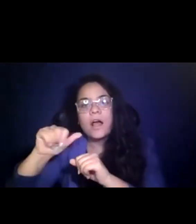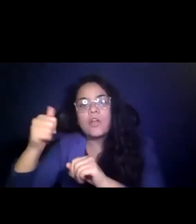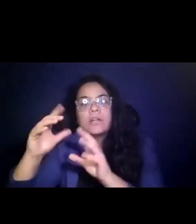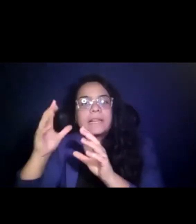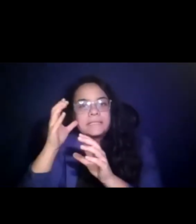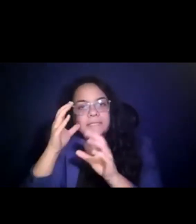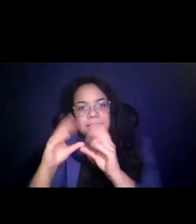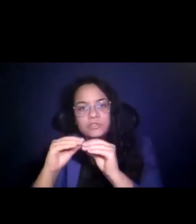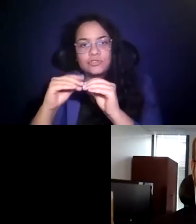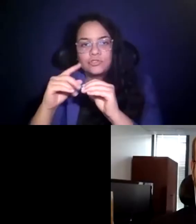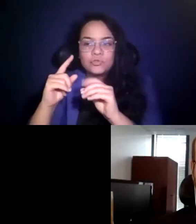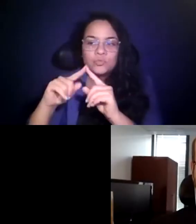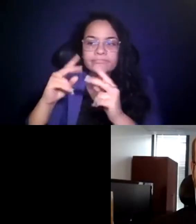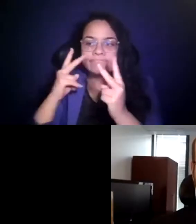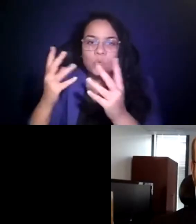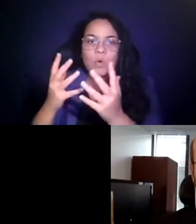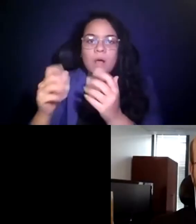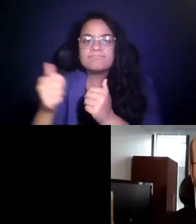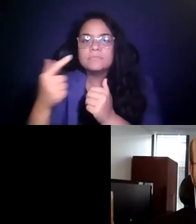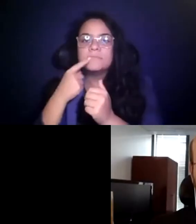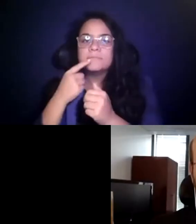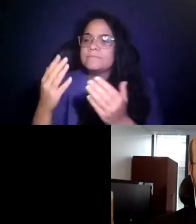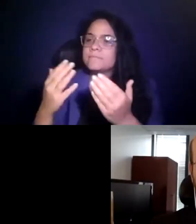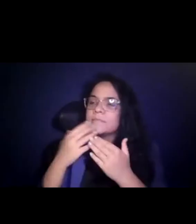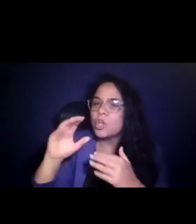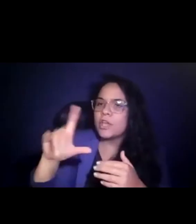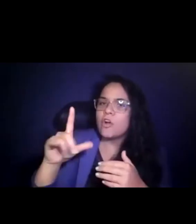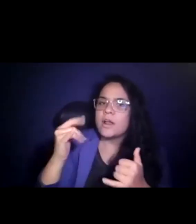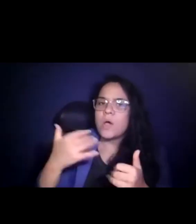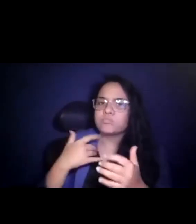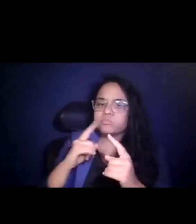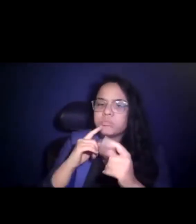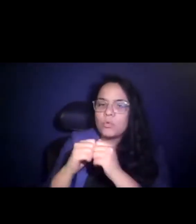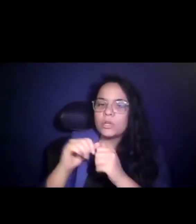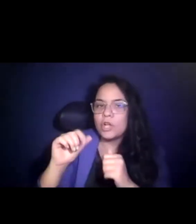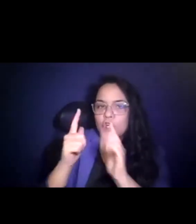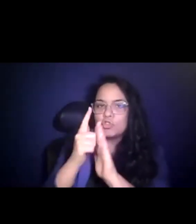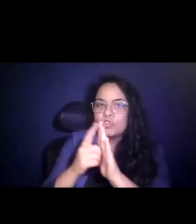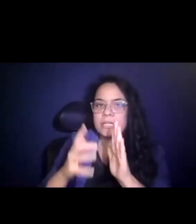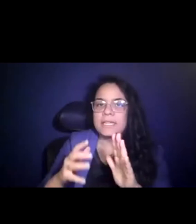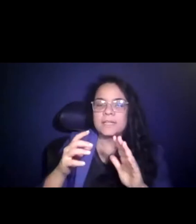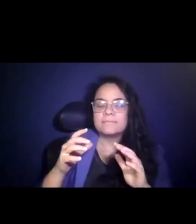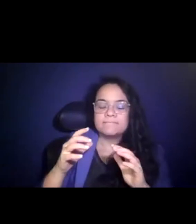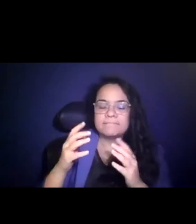15:19:05 >> PAUL KINCAID: Thank you. 15:19:13 I want to talk to our transit agency GM's now and the question, it's kind of a